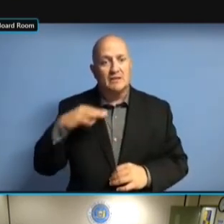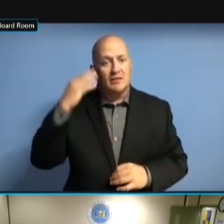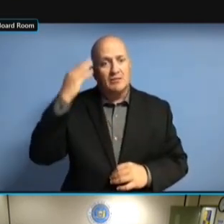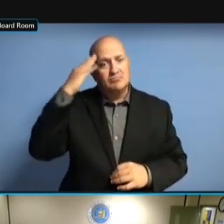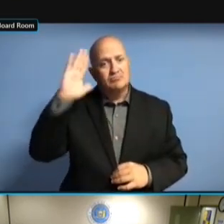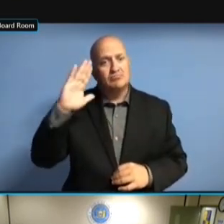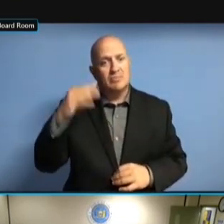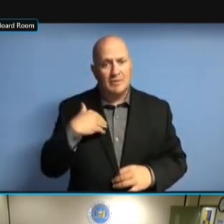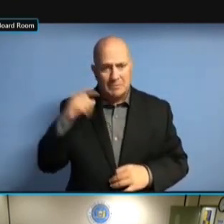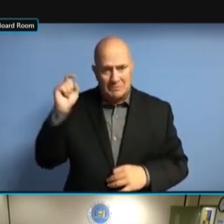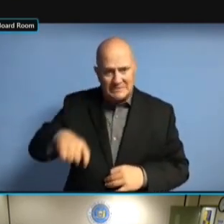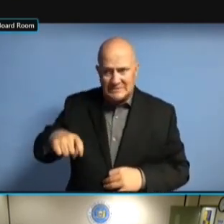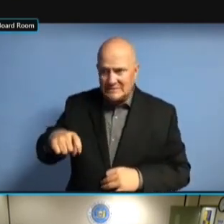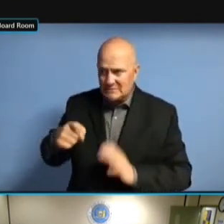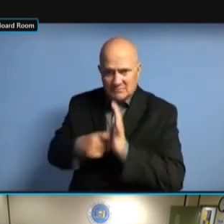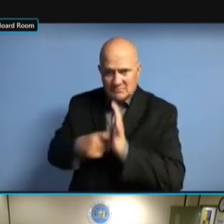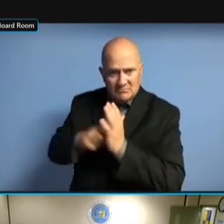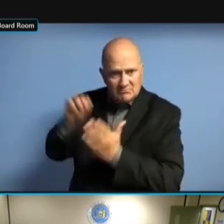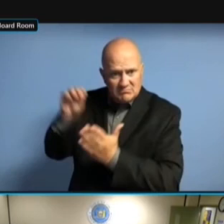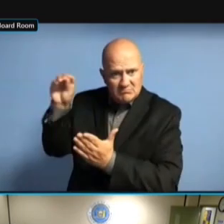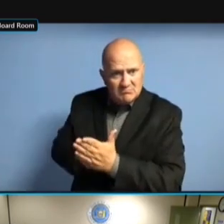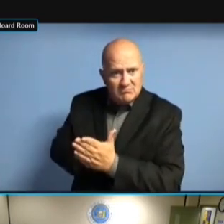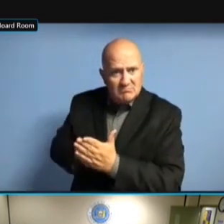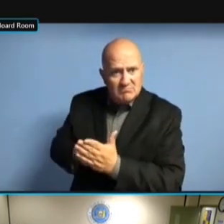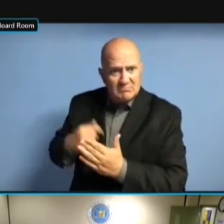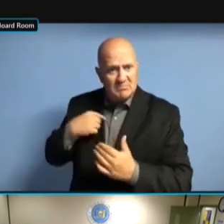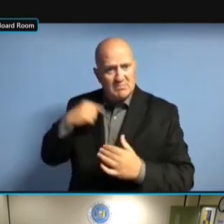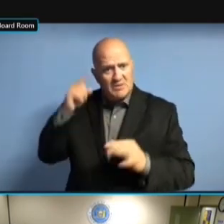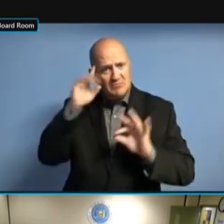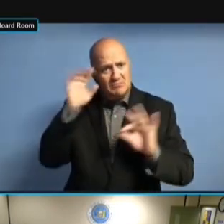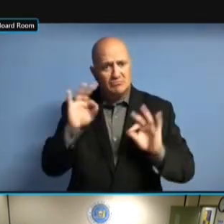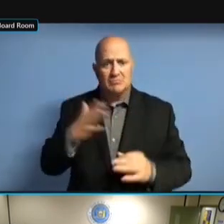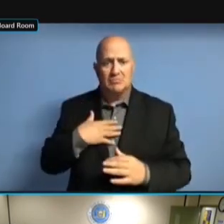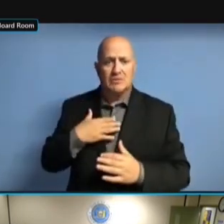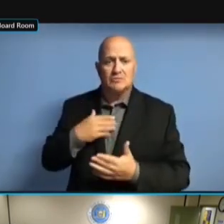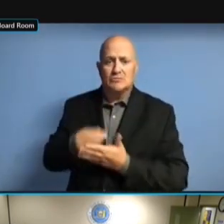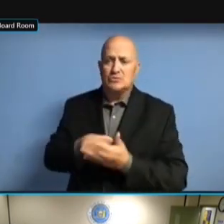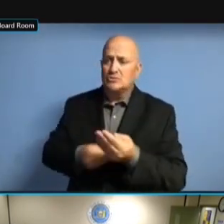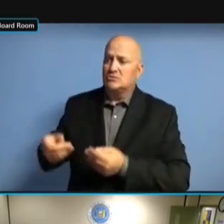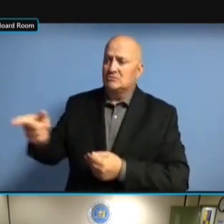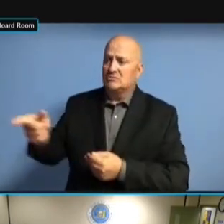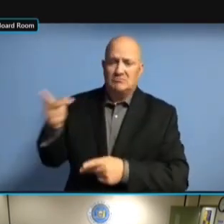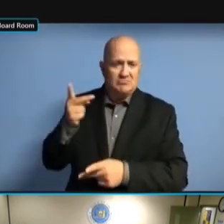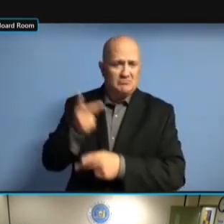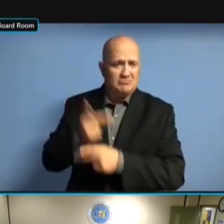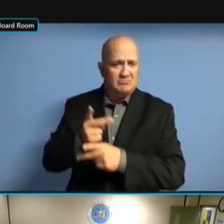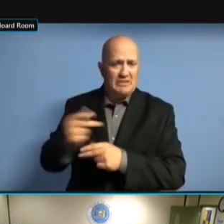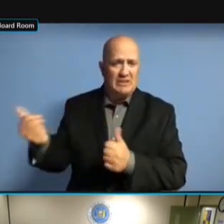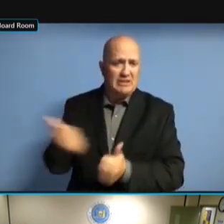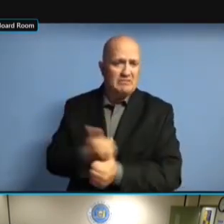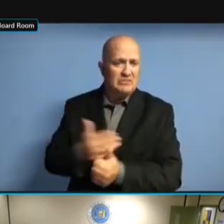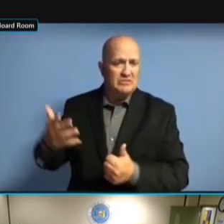EVERYTHING AND I HAVEN'T HEARD FROM THE TREASURER IN FIVE FROM THE TREASURER IN FIVE FROM THE TREASURER IN FIVE YEARS. YEARS. YEARS. A YEARS. A LOT YEARS. A LOT OF YEARS. A LOT OF PEOPLE YEARS. A LOT OF PEOPLE JUST YEARS. A LOT OF PEOPLE JUST ASSUMED A LOT OF PEOPLE JUST ASSUMED A LOT OF PEOPLE JUST ASSUMED THEIR A LOT OF PEOPLE JUST ASSUMED THEIR RESPONSIBILITY A LOT OF PEOPLE JUST ASSUMED THEIR RESPONSIBILITY WAS A LOT OF PEOPLE JUST ASSUMED THEIR RESPONSIBILITY WAS DONE. THEIR RESPONSIBILITY WAS DONE.